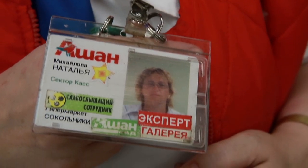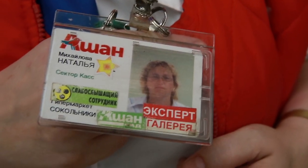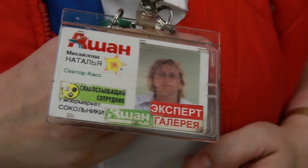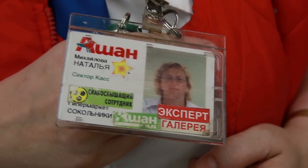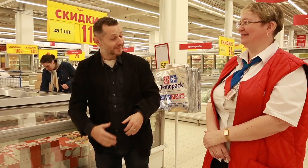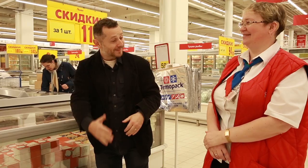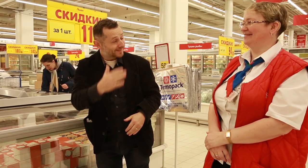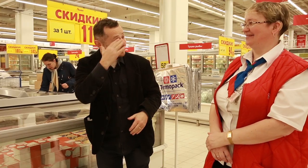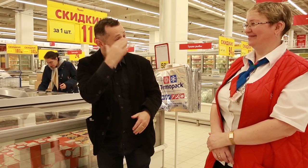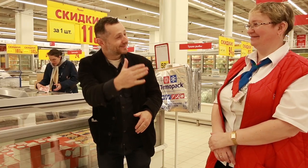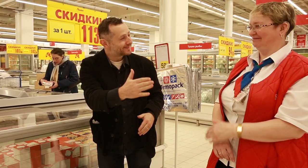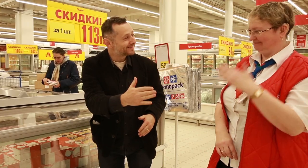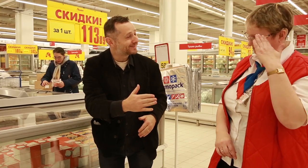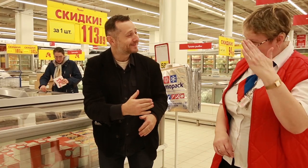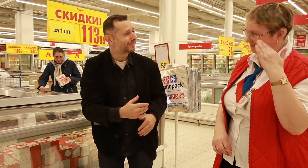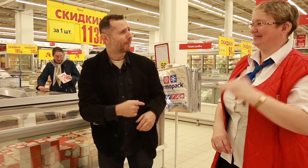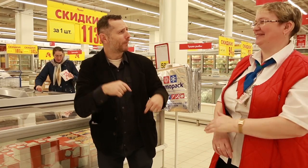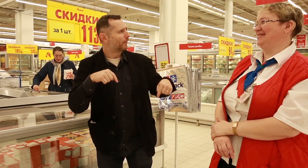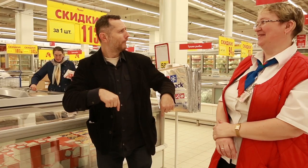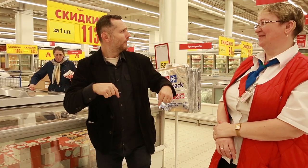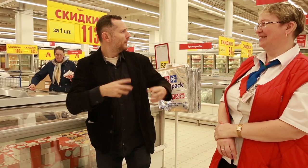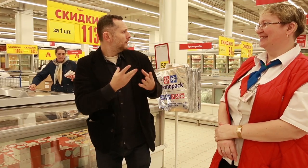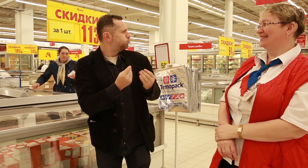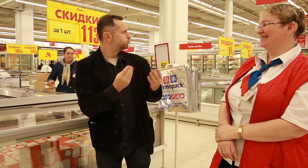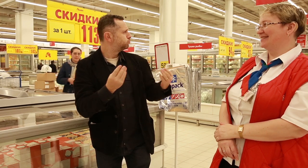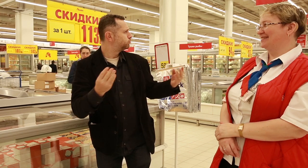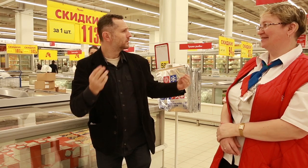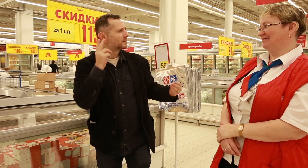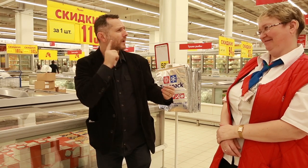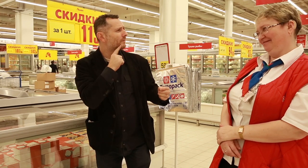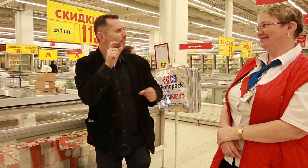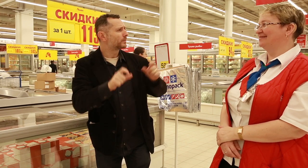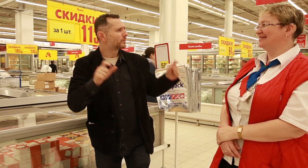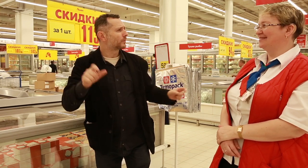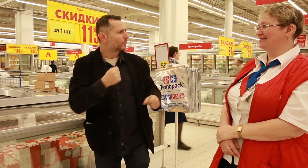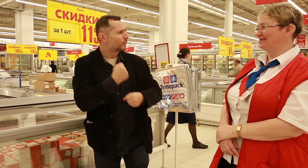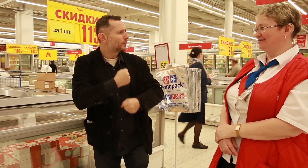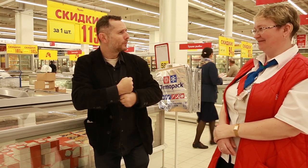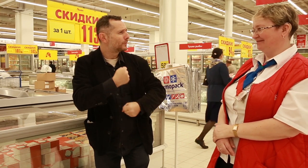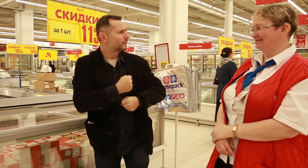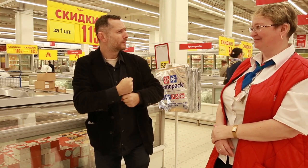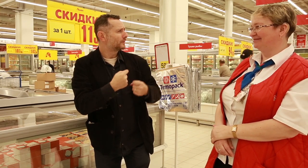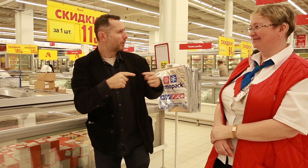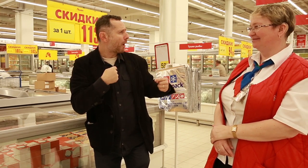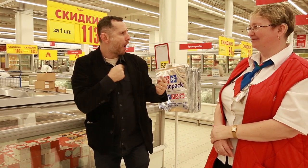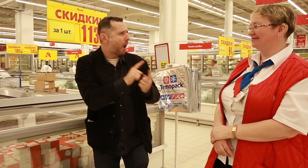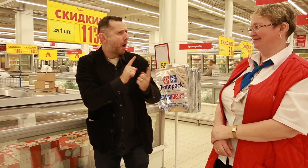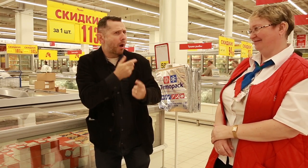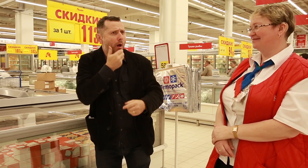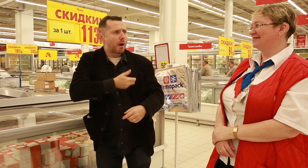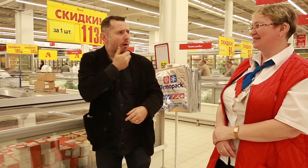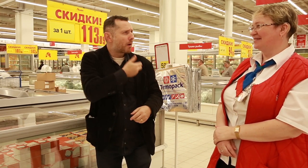dots, designating a Deaf/hard-of-hearing employee) (Natalya Mikhailova) Arkady: Hello. Natalya: Hello. Arkady: There are many Deaf and hard-of-hearing employees that work here in different departments. I am